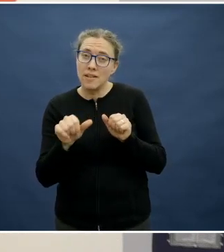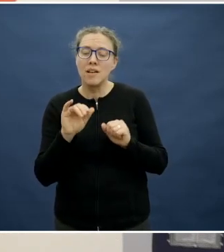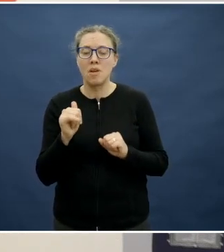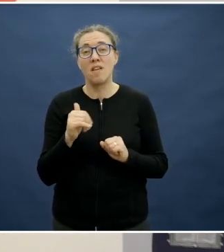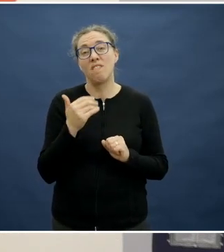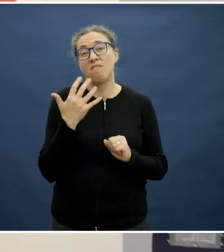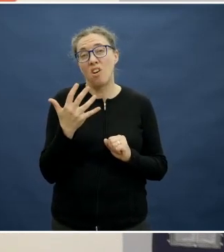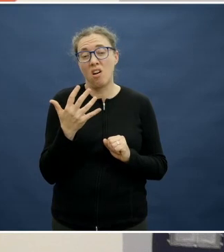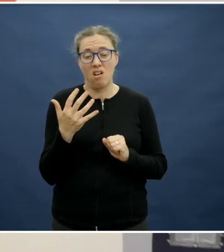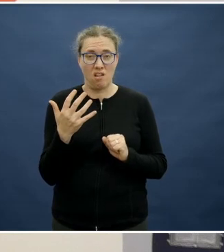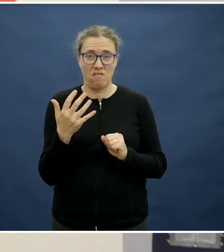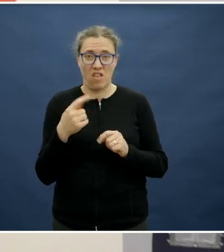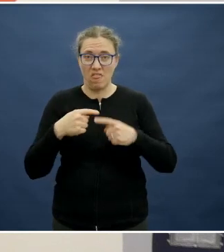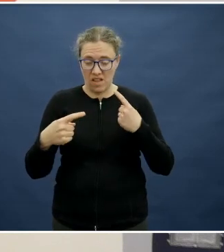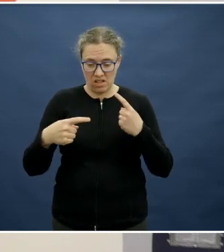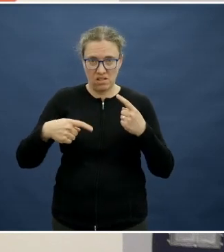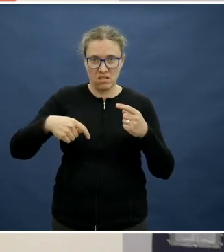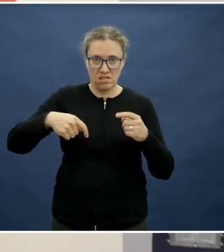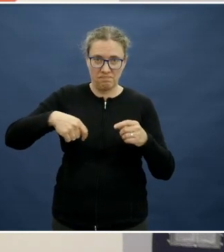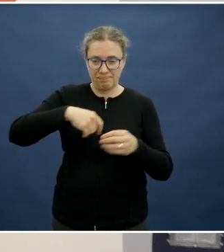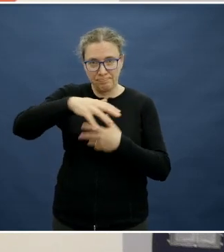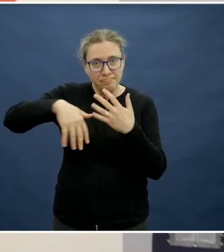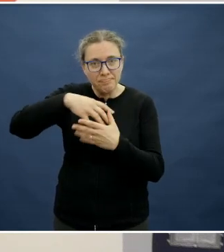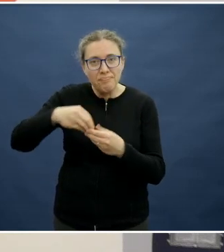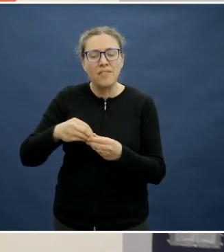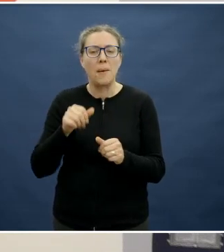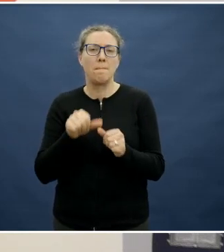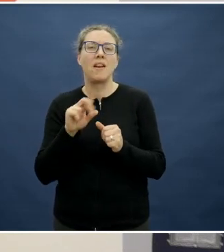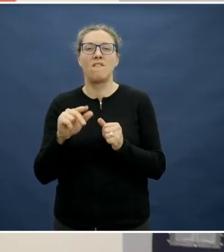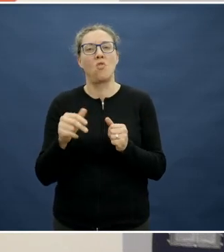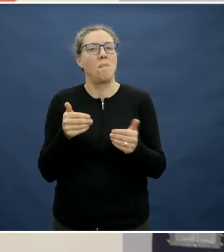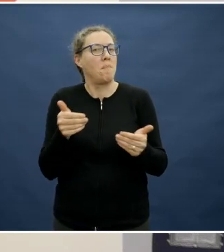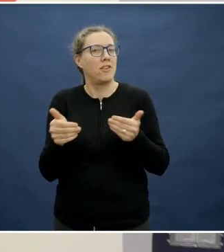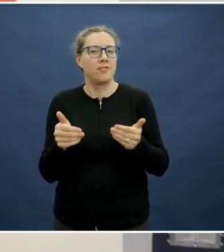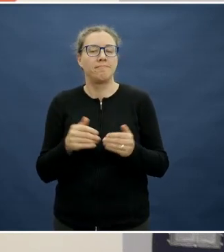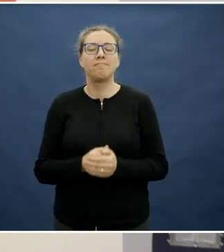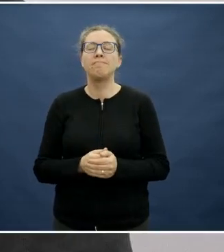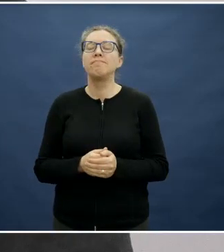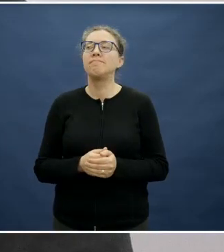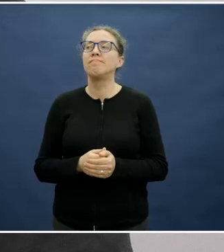is another way that you can do that on a budget. Planning is really important.